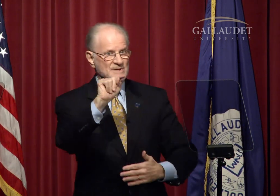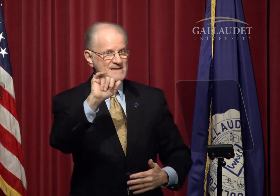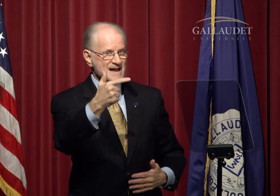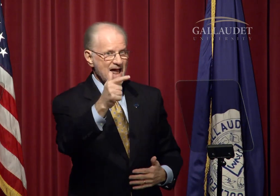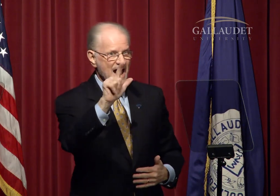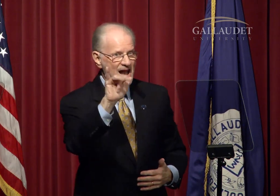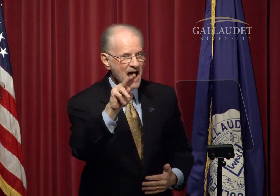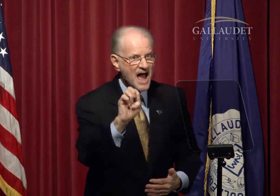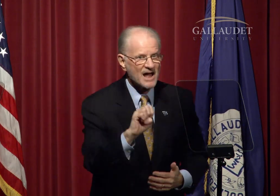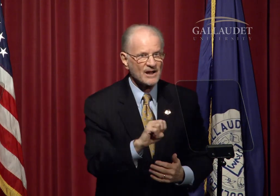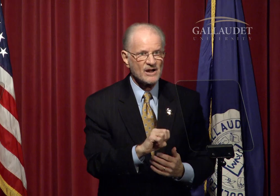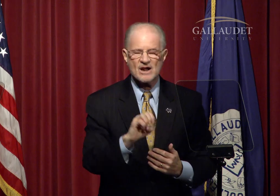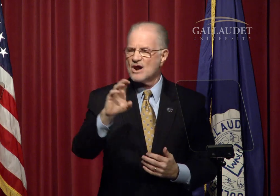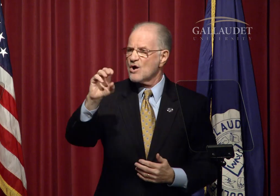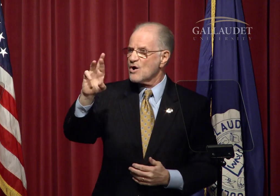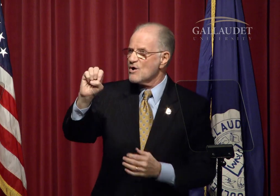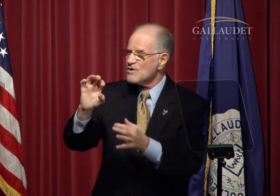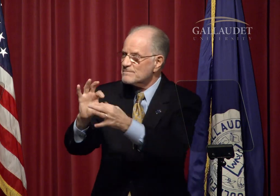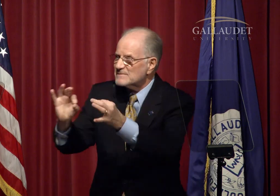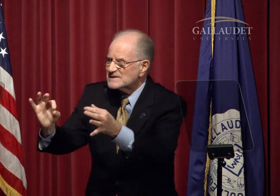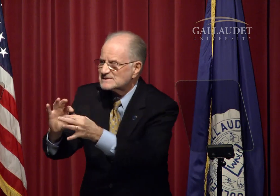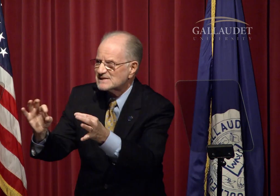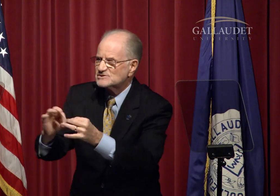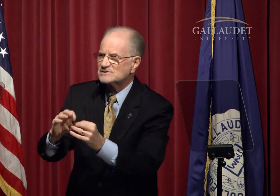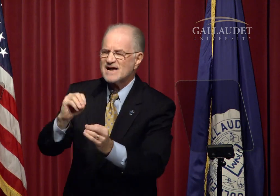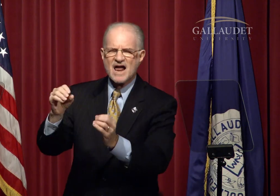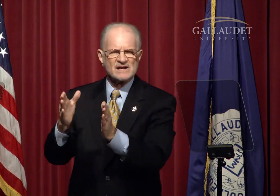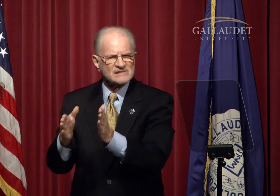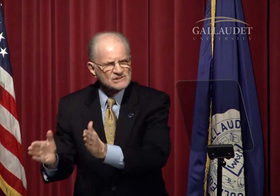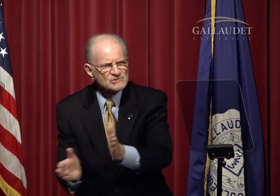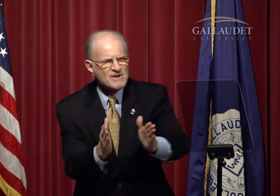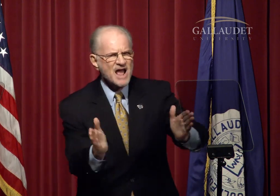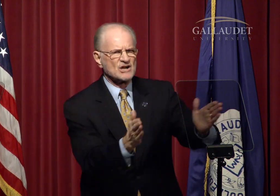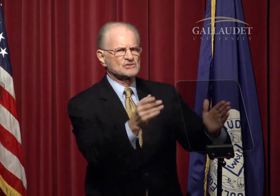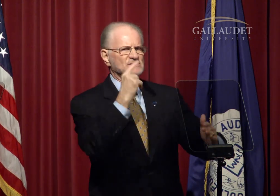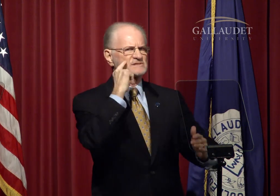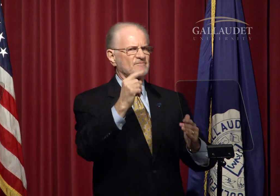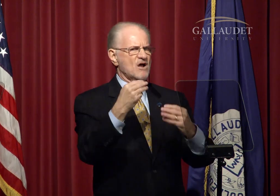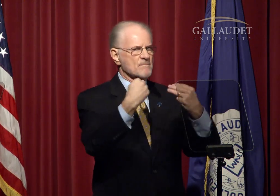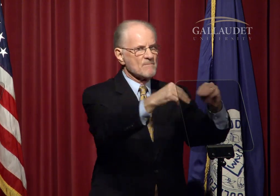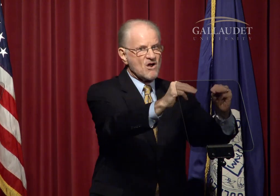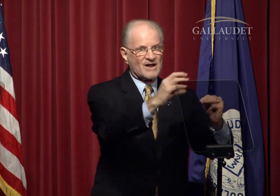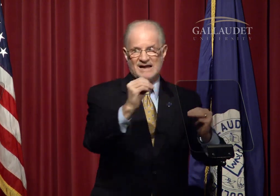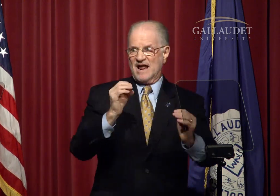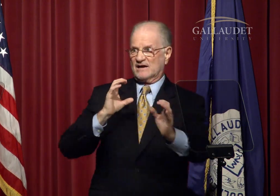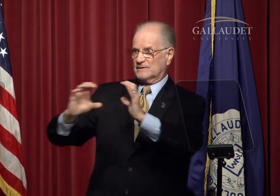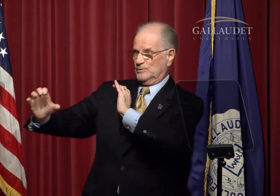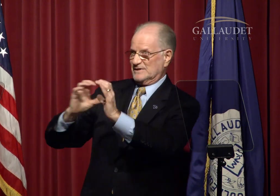and include a new tagline, core messages, and strategies